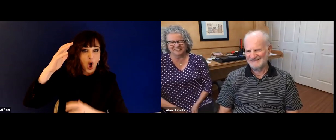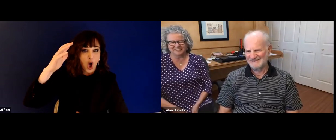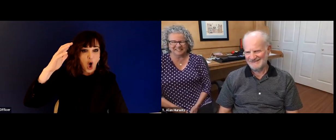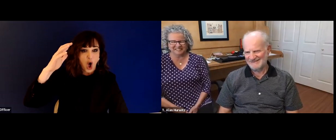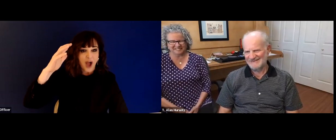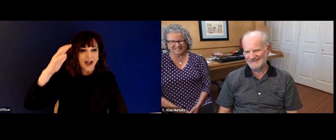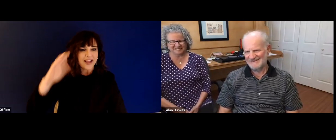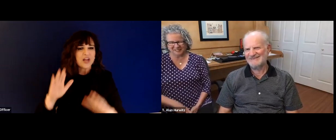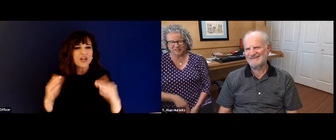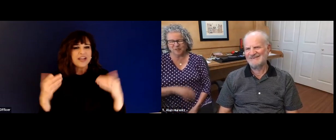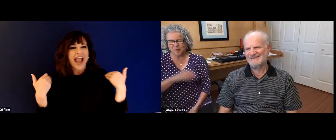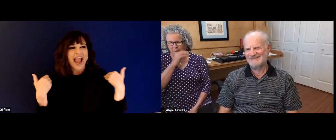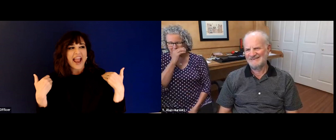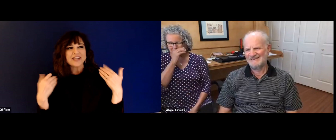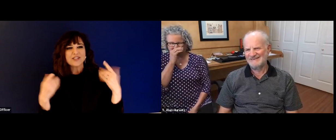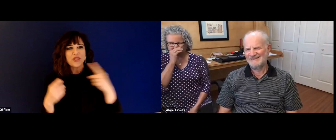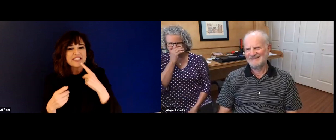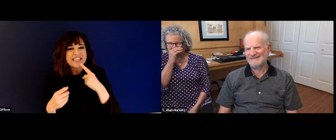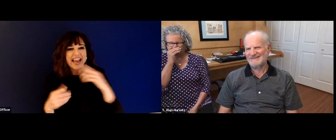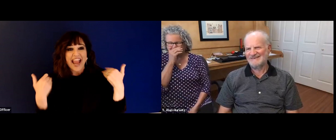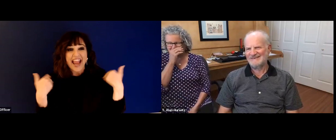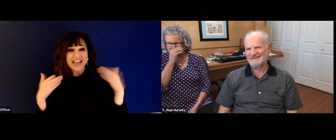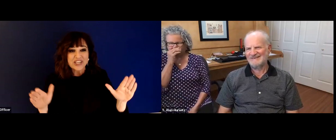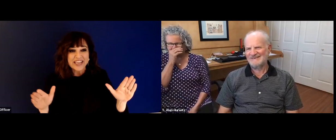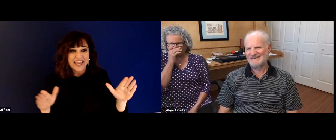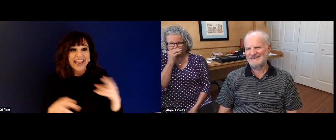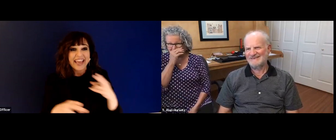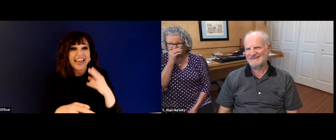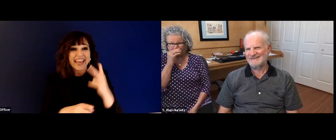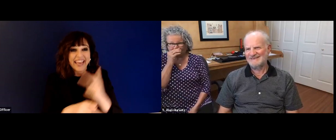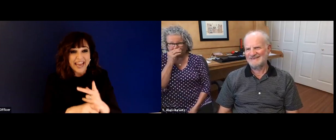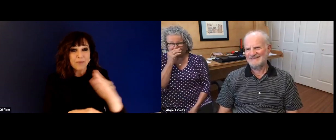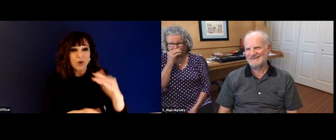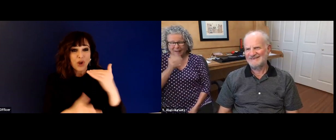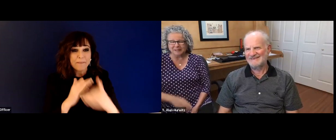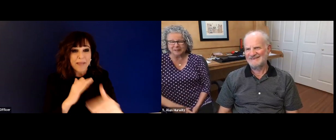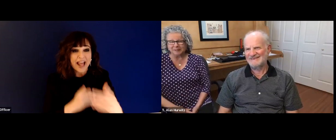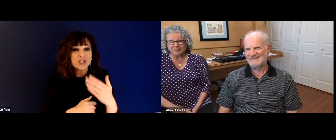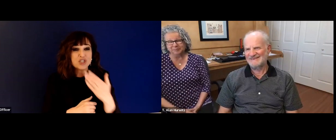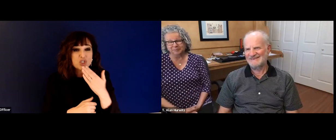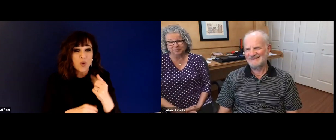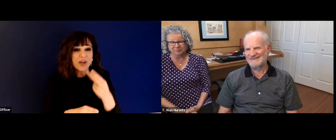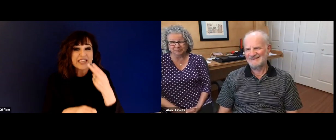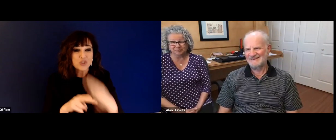was, you know, I always had explain everything from beginning to end, you know, A to Z, so to speak, my emails were